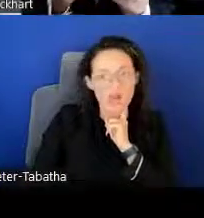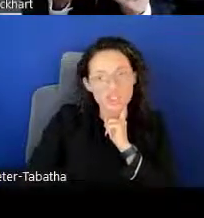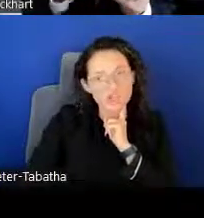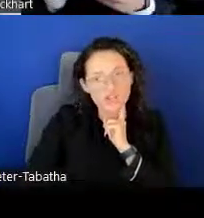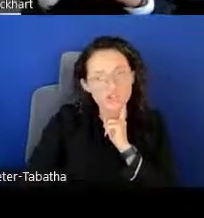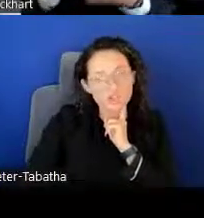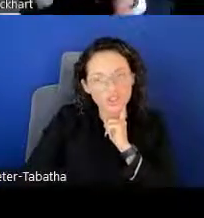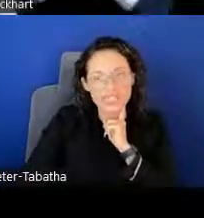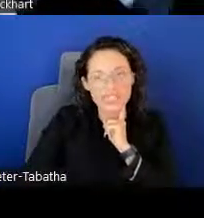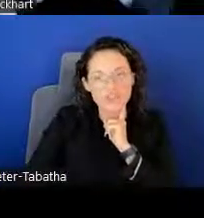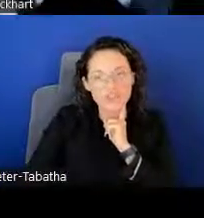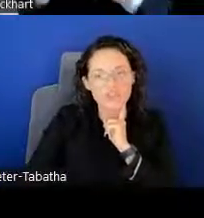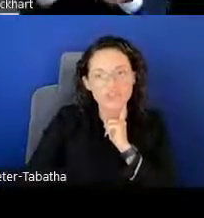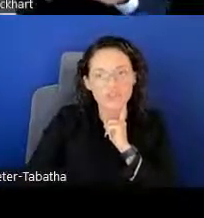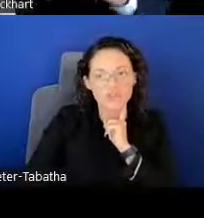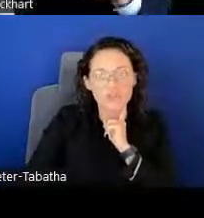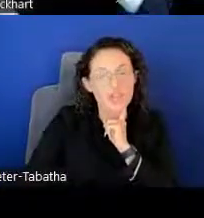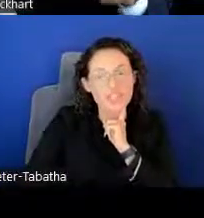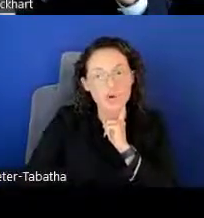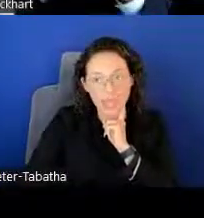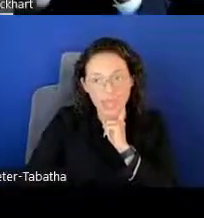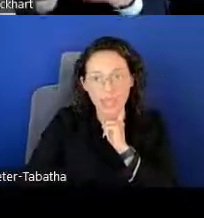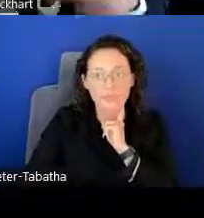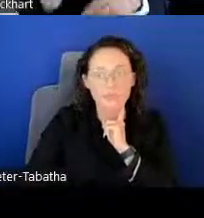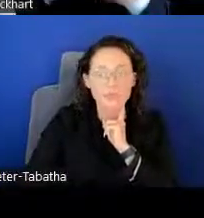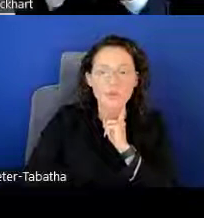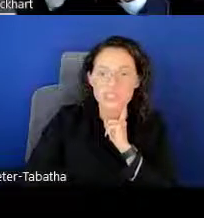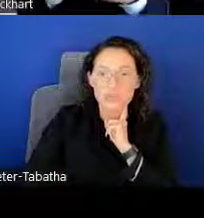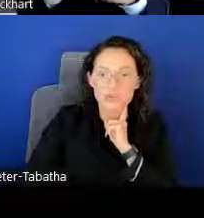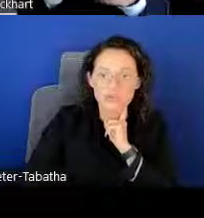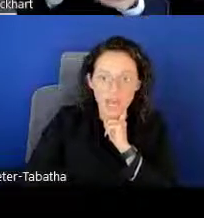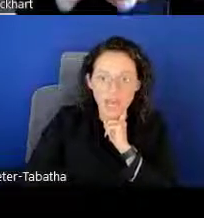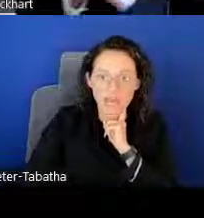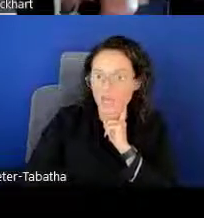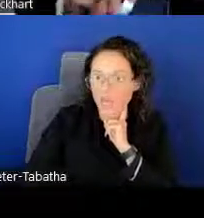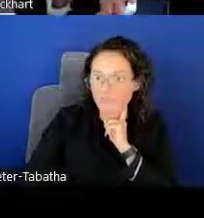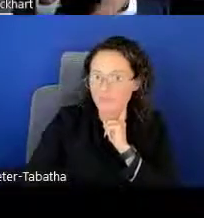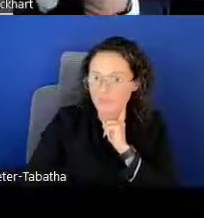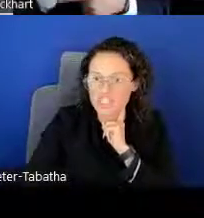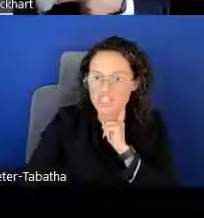Also, if you're in the early stages of your career, that is okay. You can still provide a lot of information